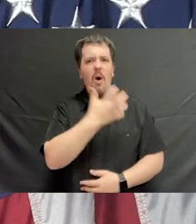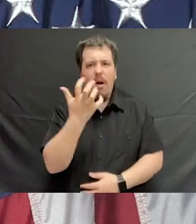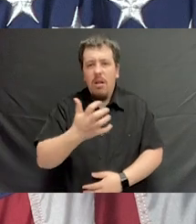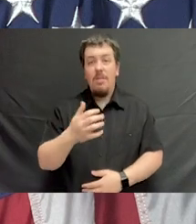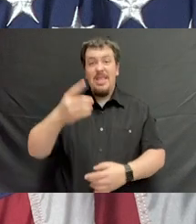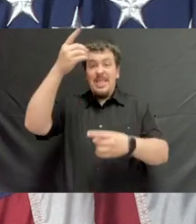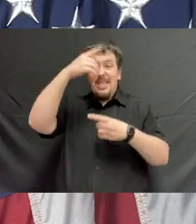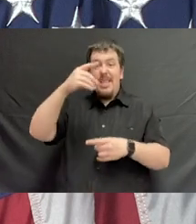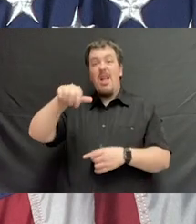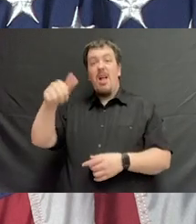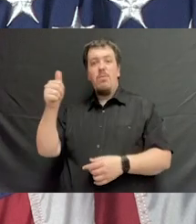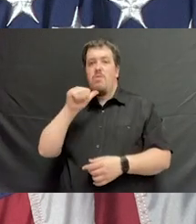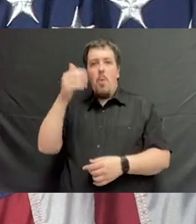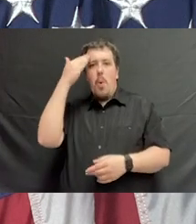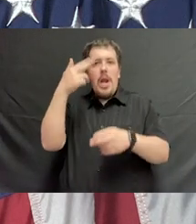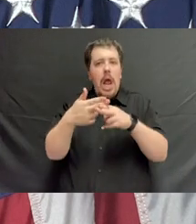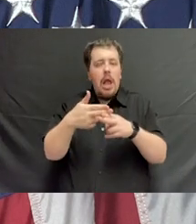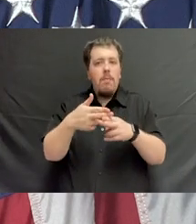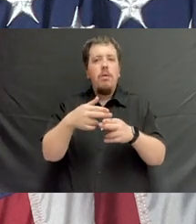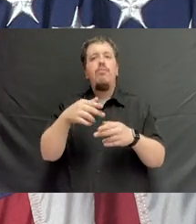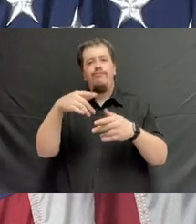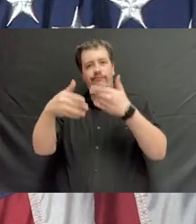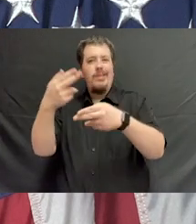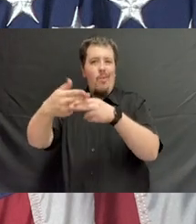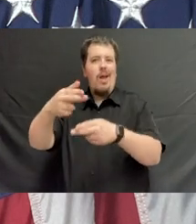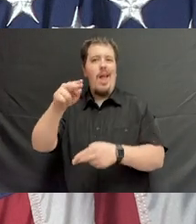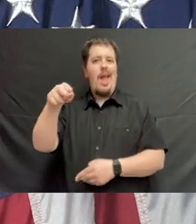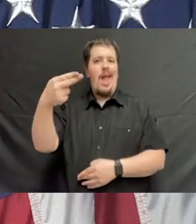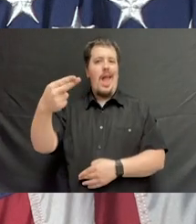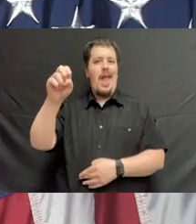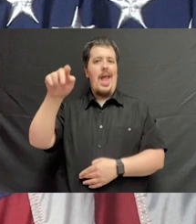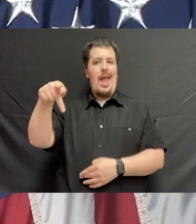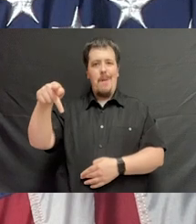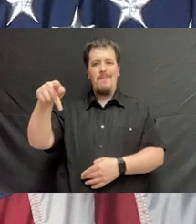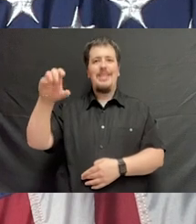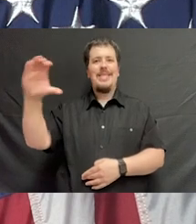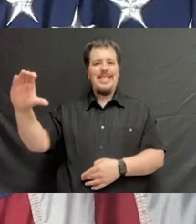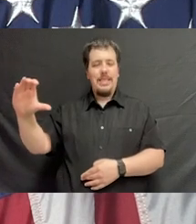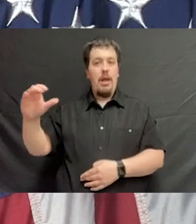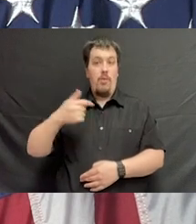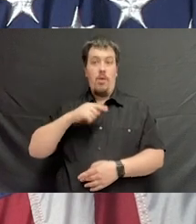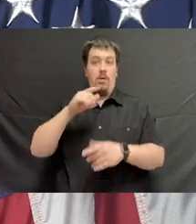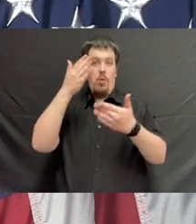A disease that we didn't even know the name of turned out to be hepatitis C. A disease we didn't know the name of when I graduated from medical school